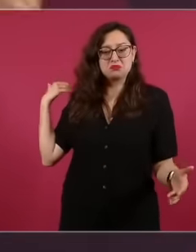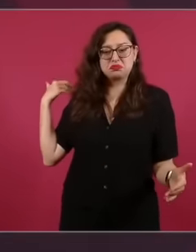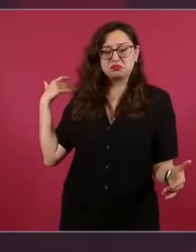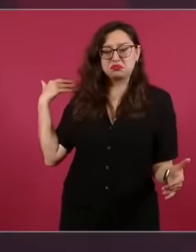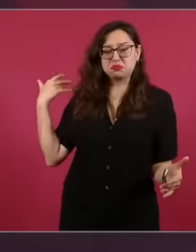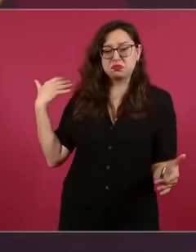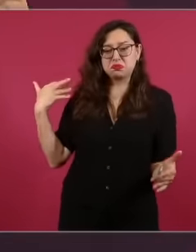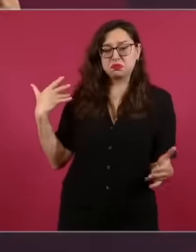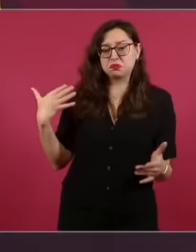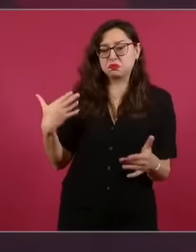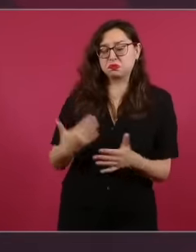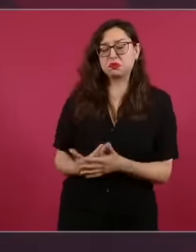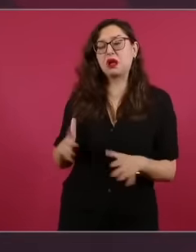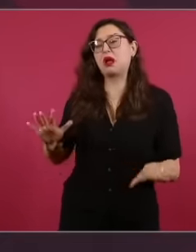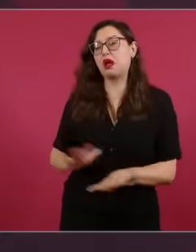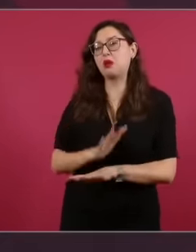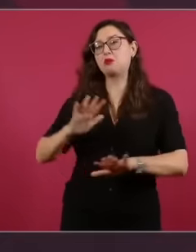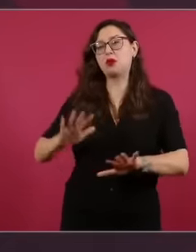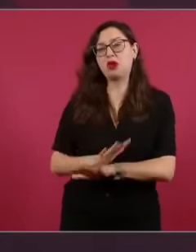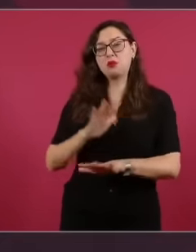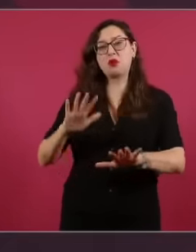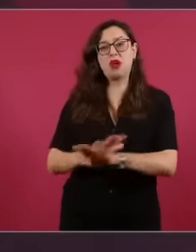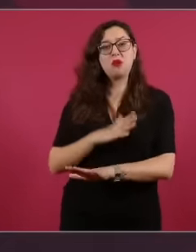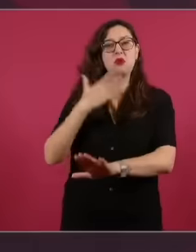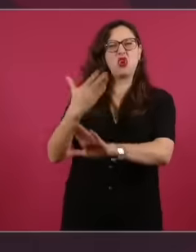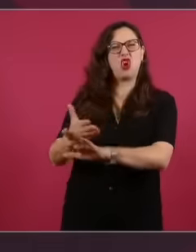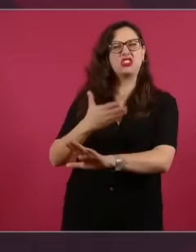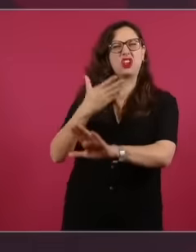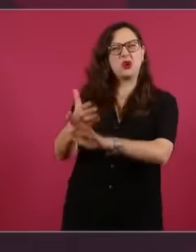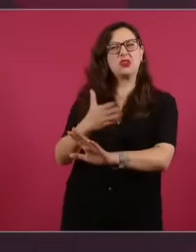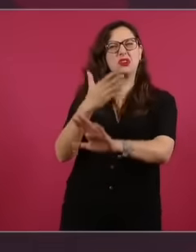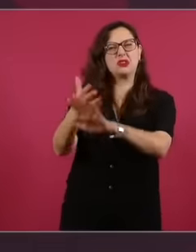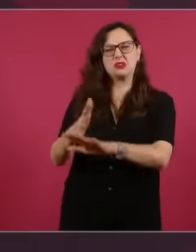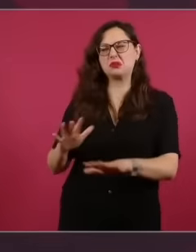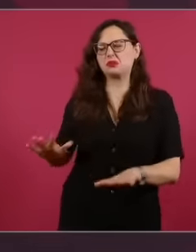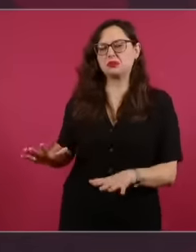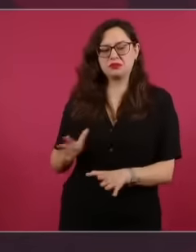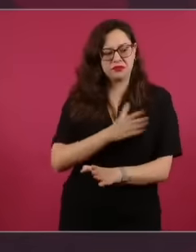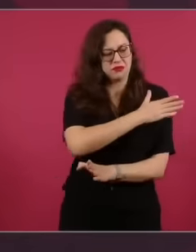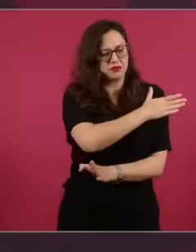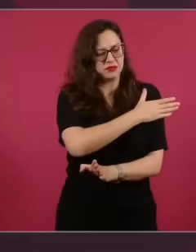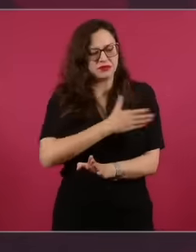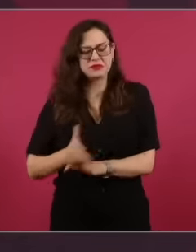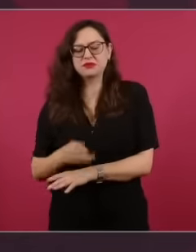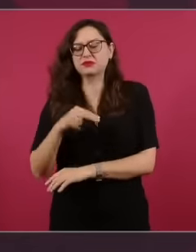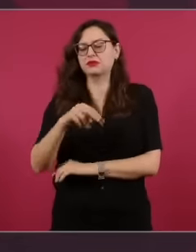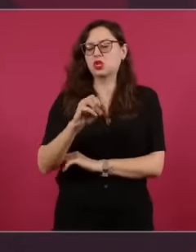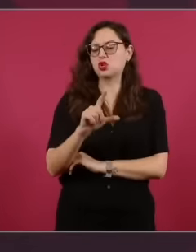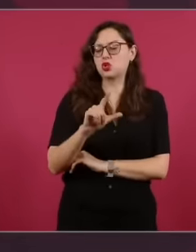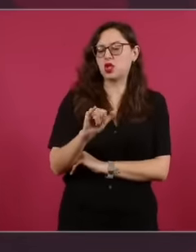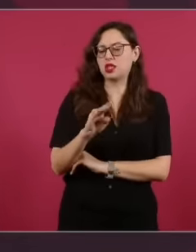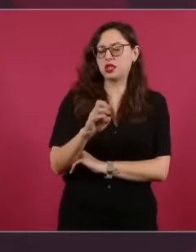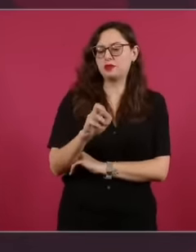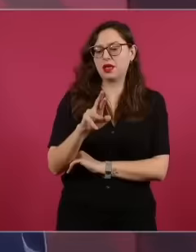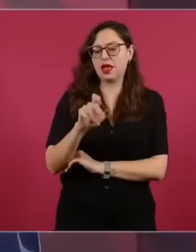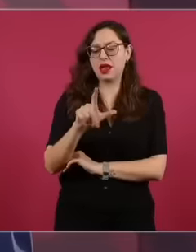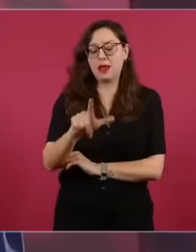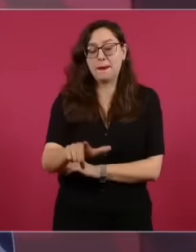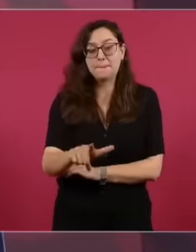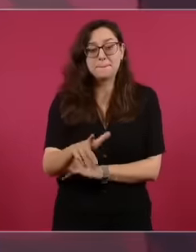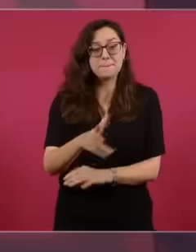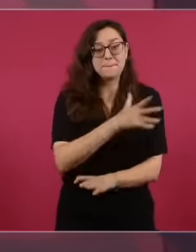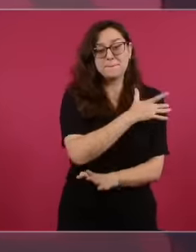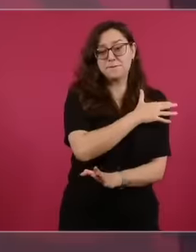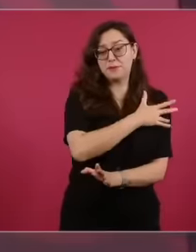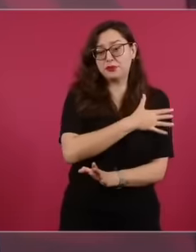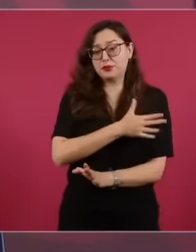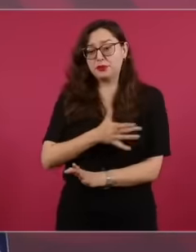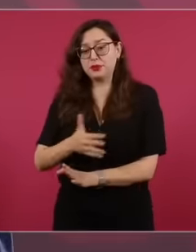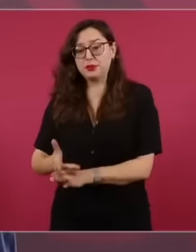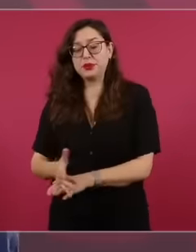neoliberal period, and here we have seen in 36 years they made about